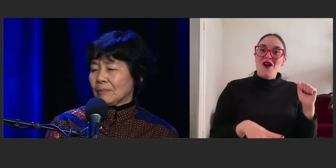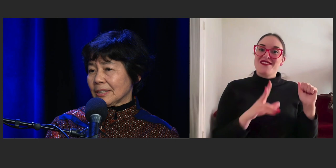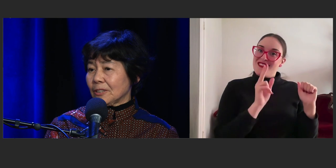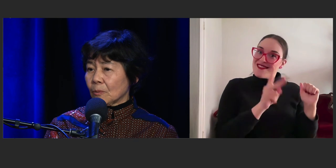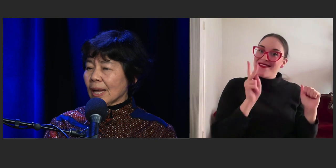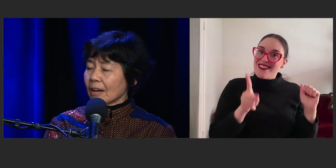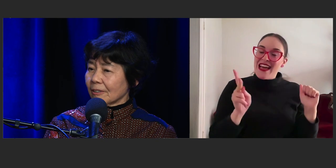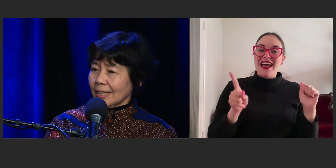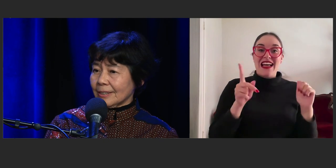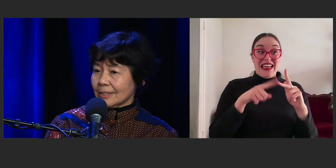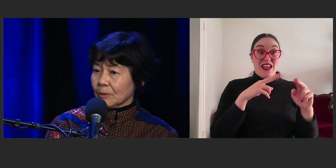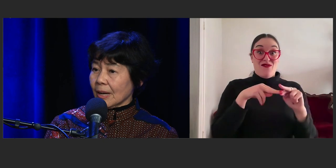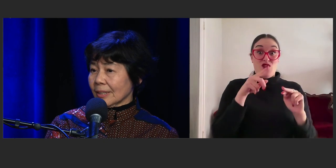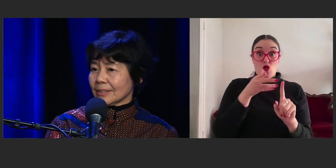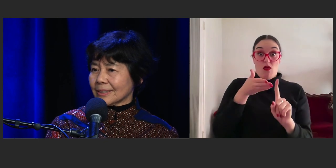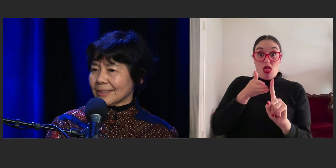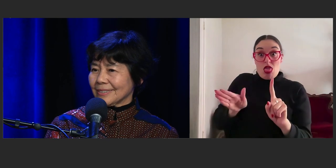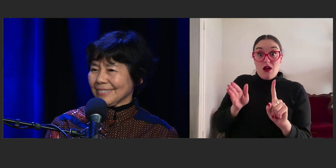But we are creators, we're artists.